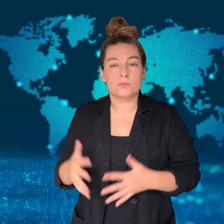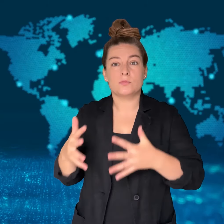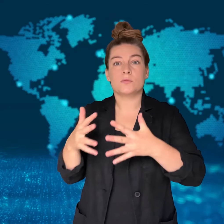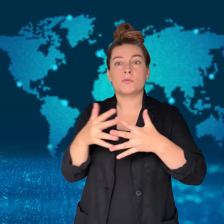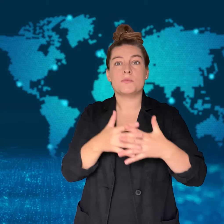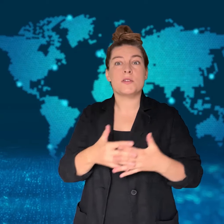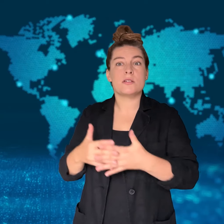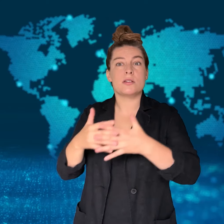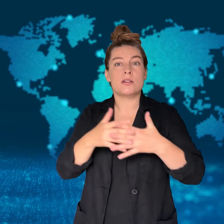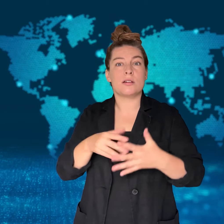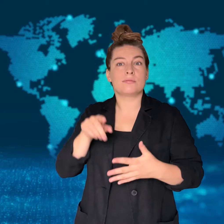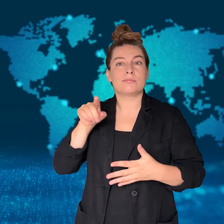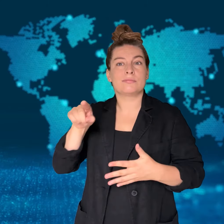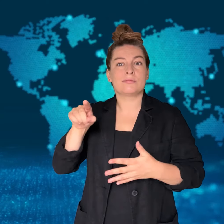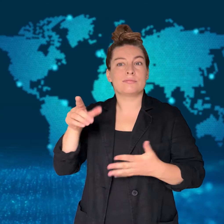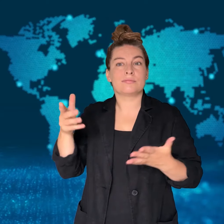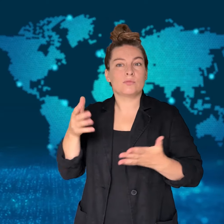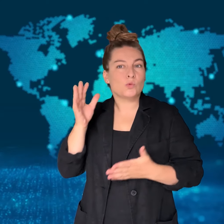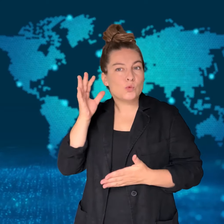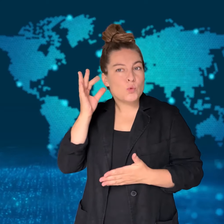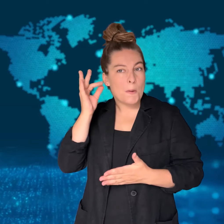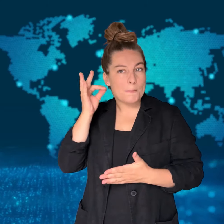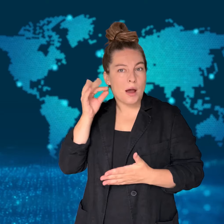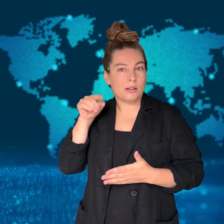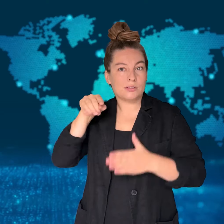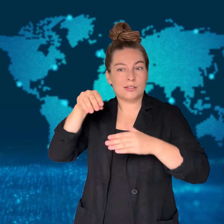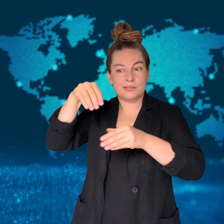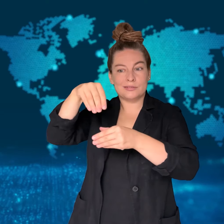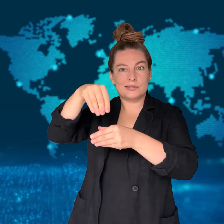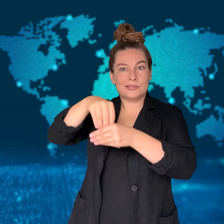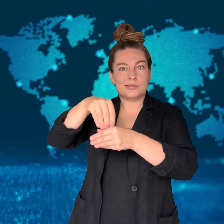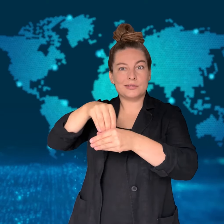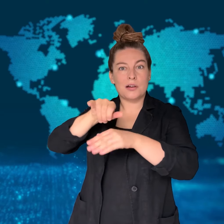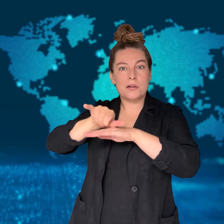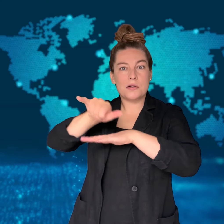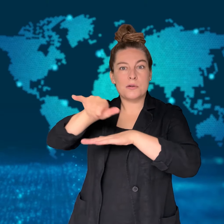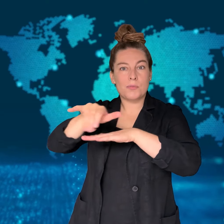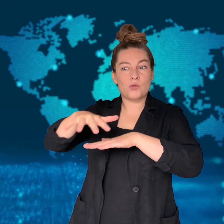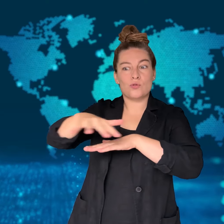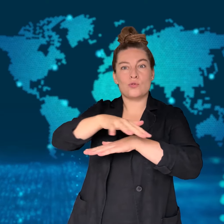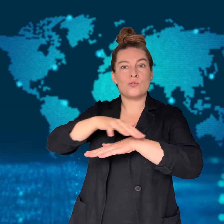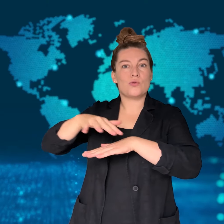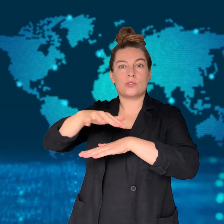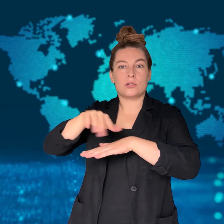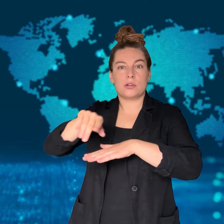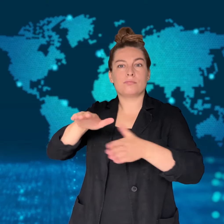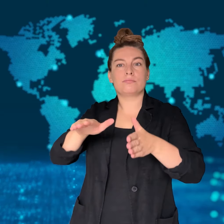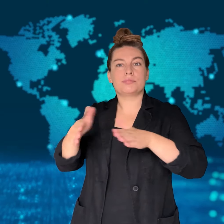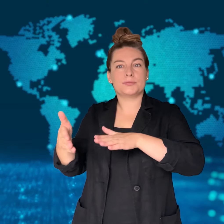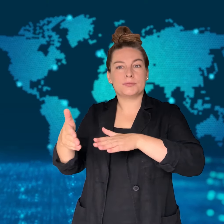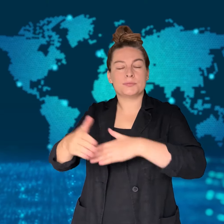Woman dies at airport